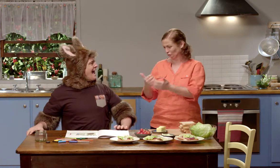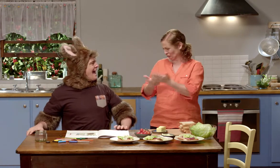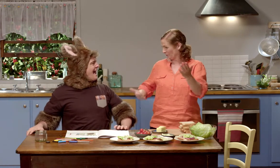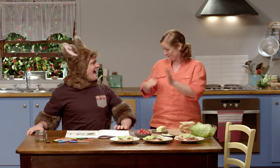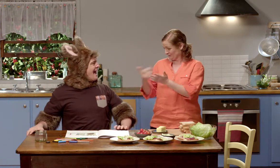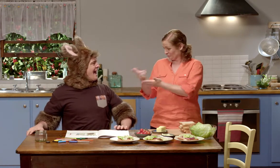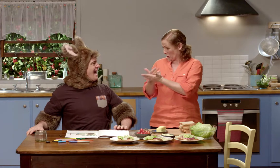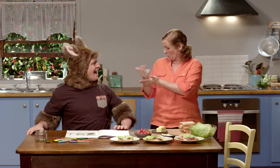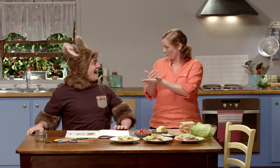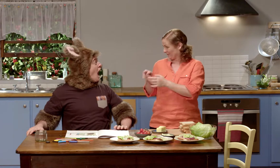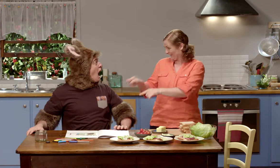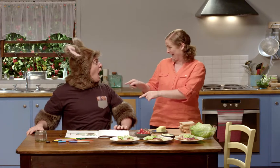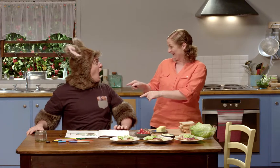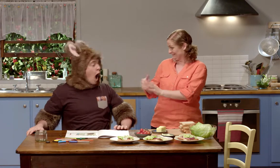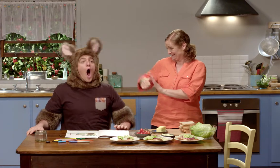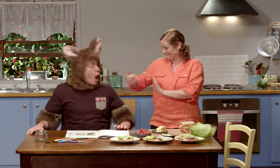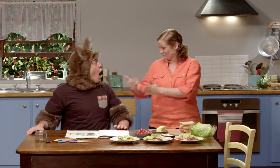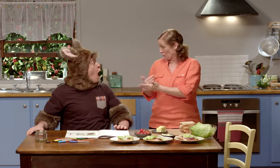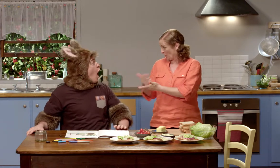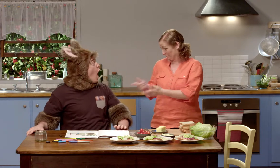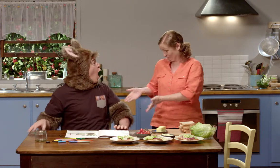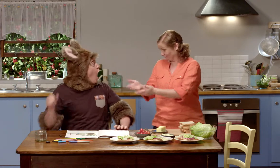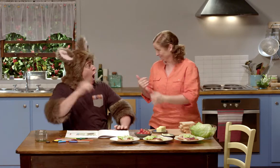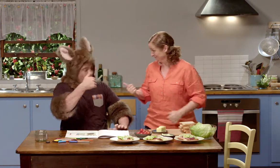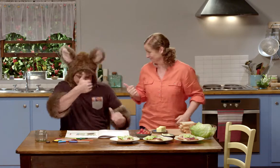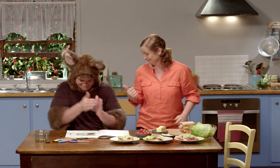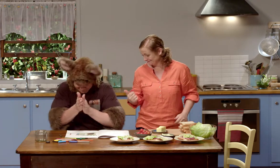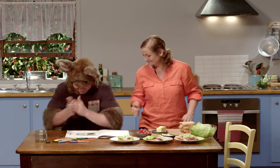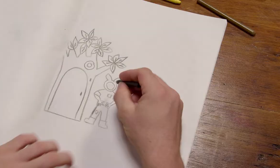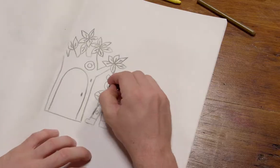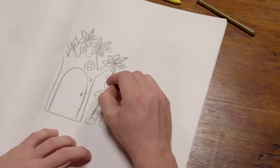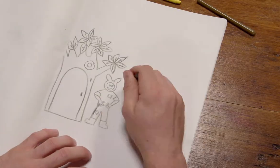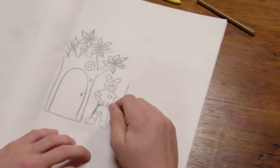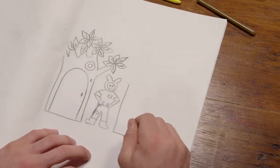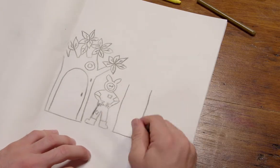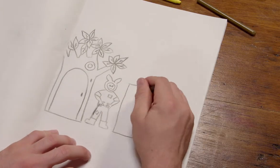Yes, that's part of the story. Draw that now Possum. Okay.